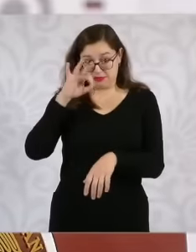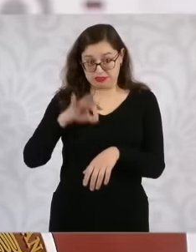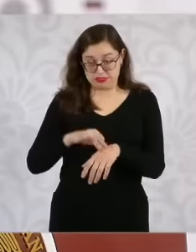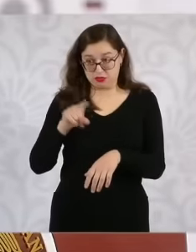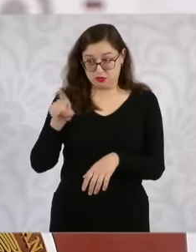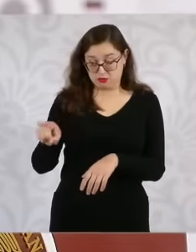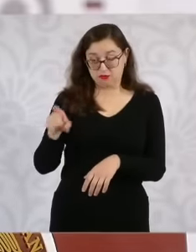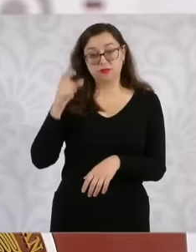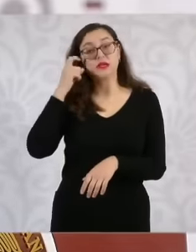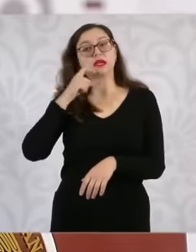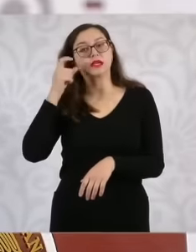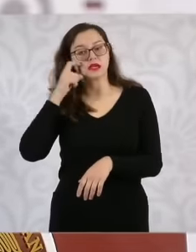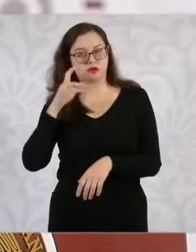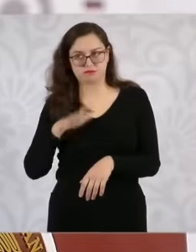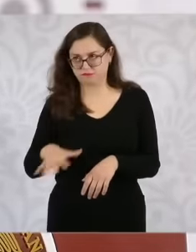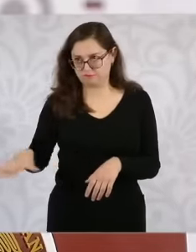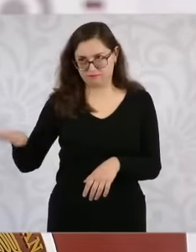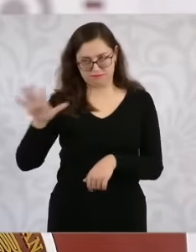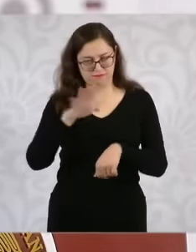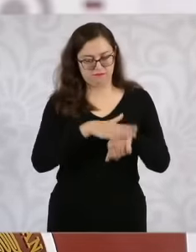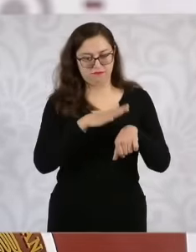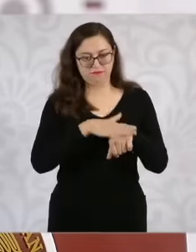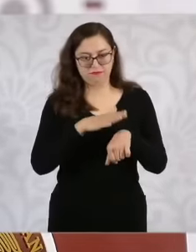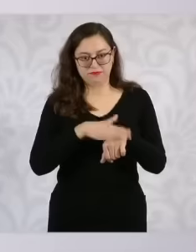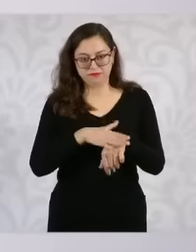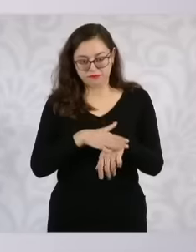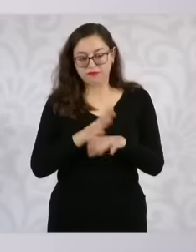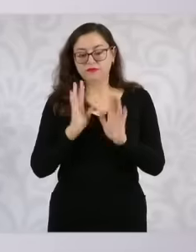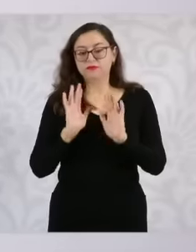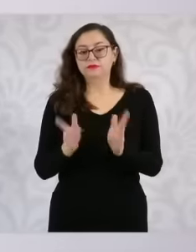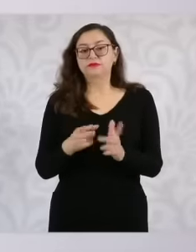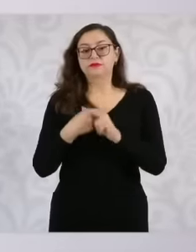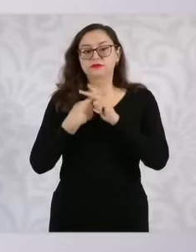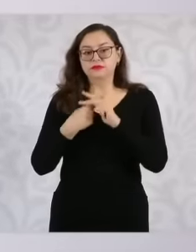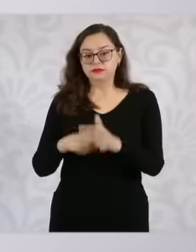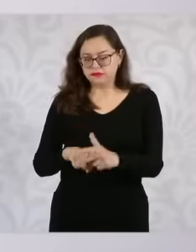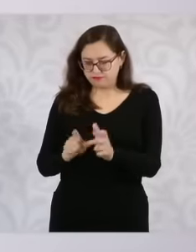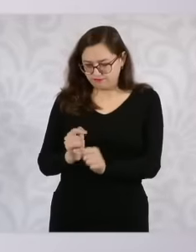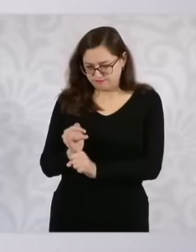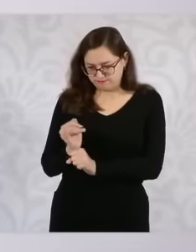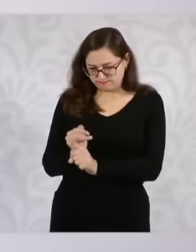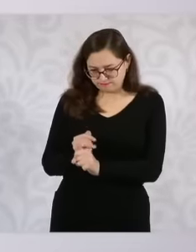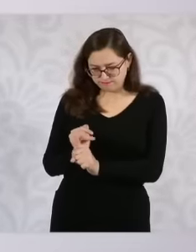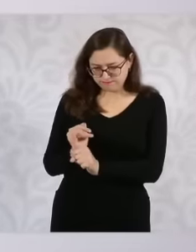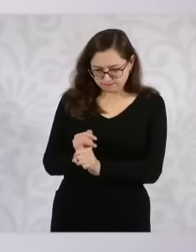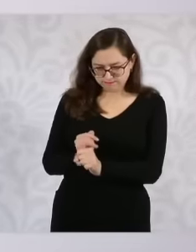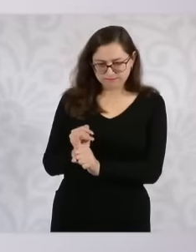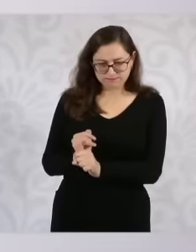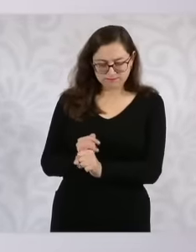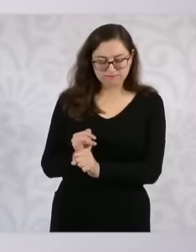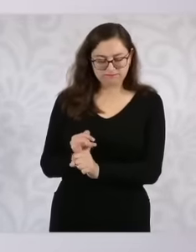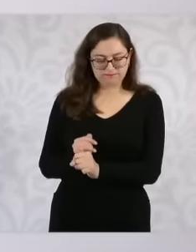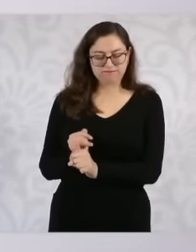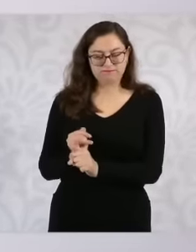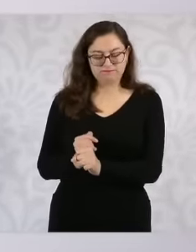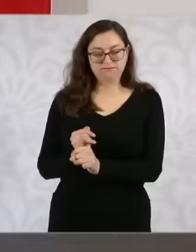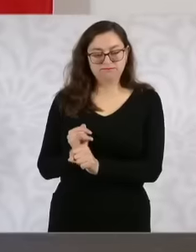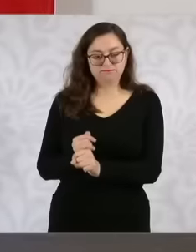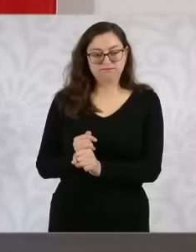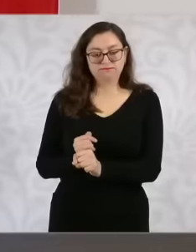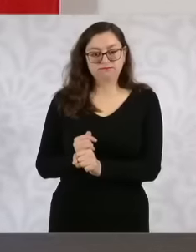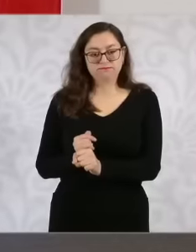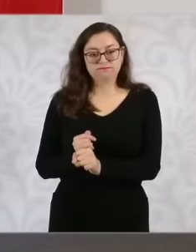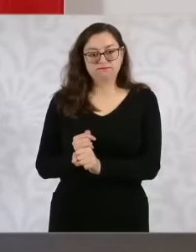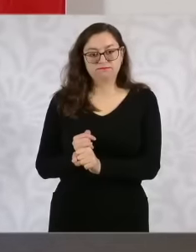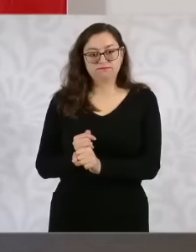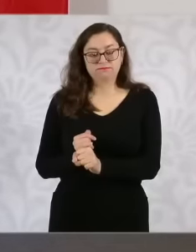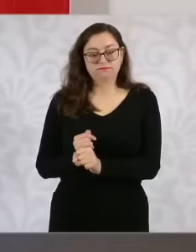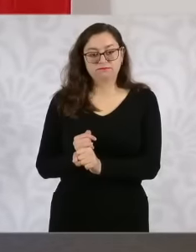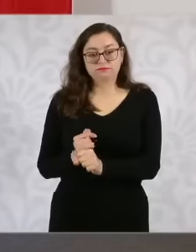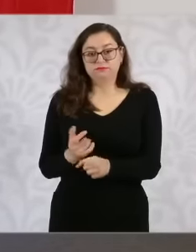the country, investigations are being carried out. What we are never going to do is give